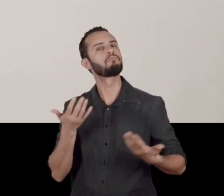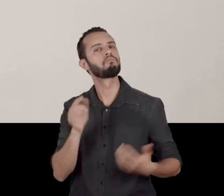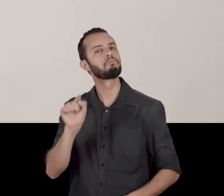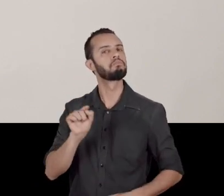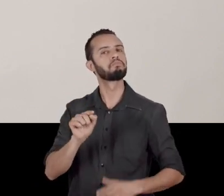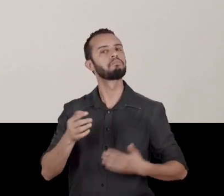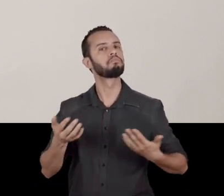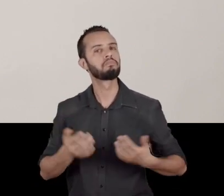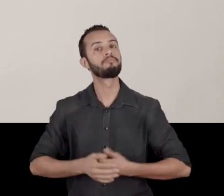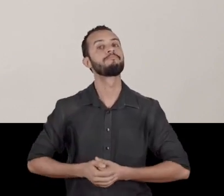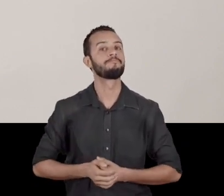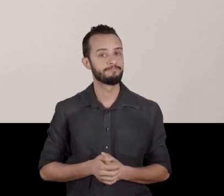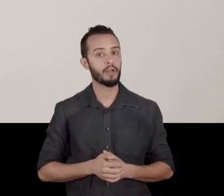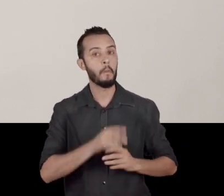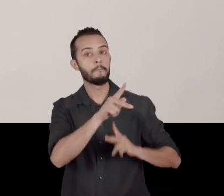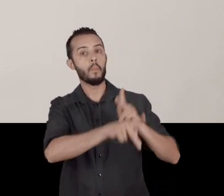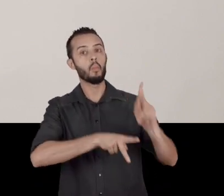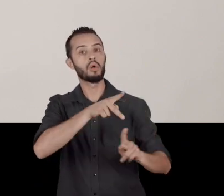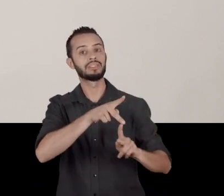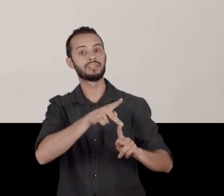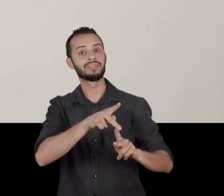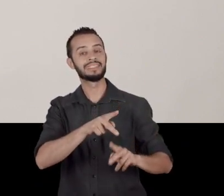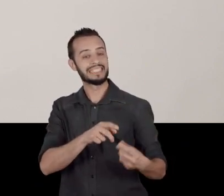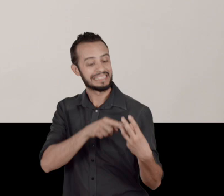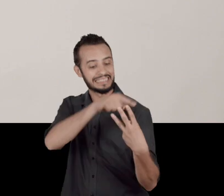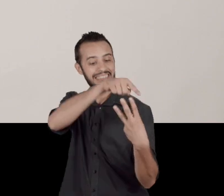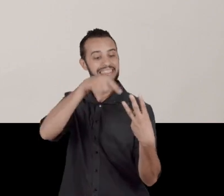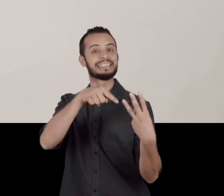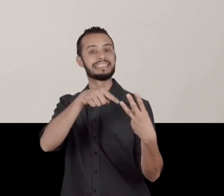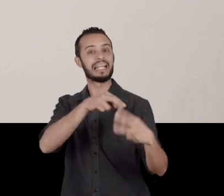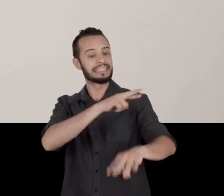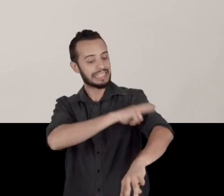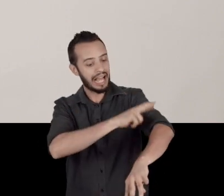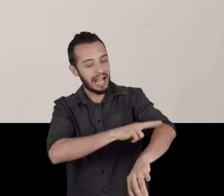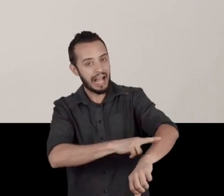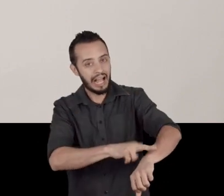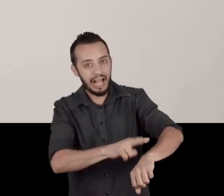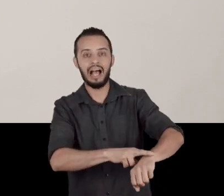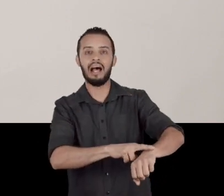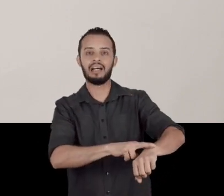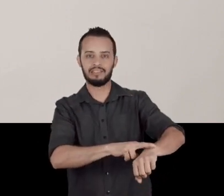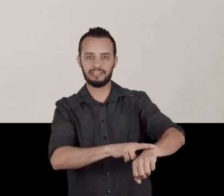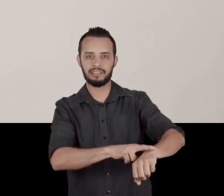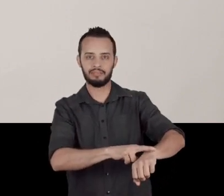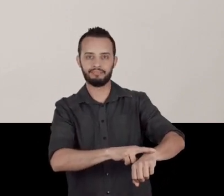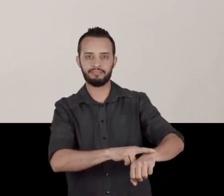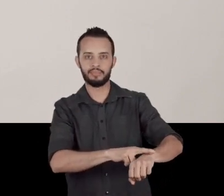The people made up of three races which meet, and so on... and form Brazil.